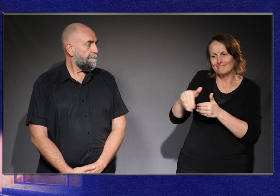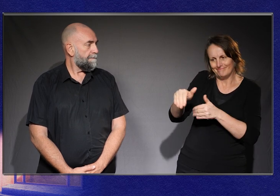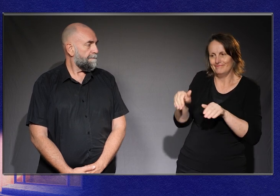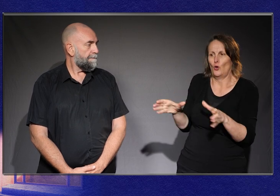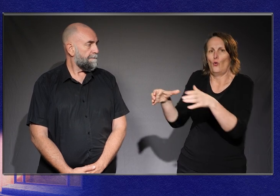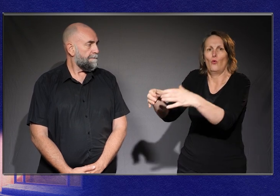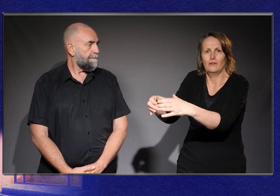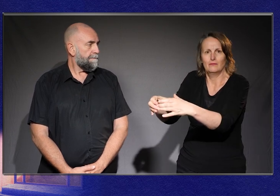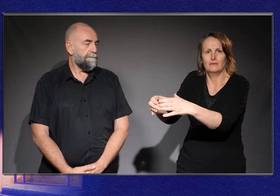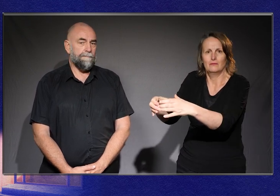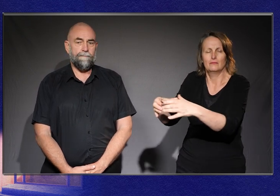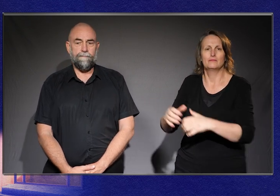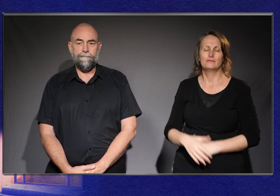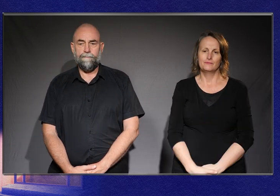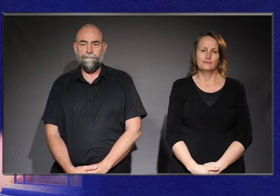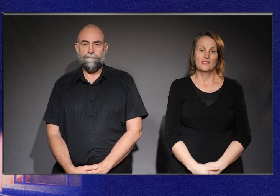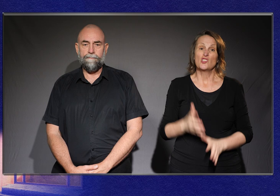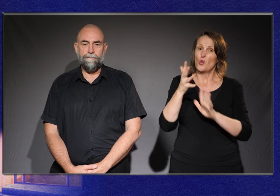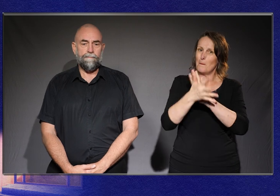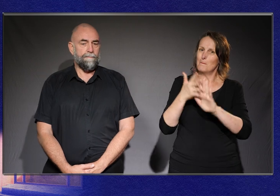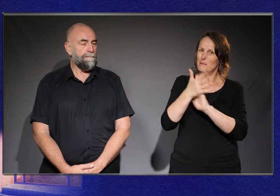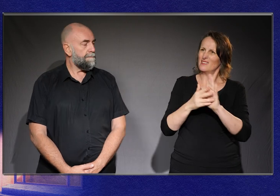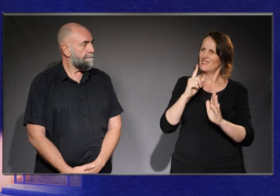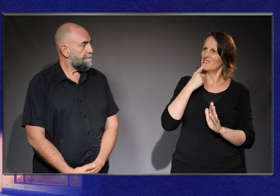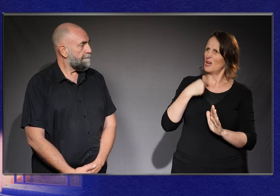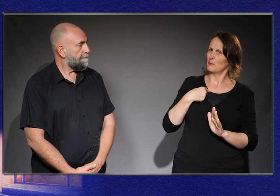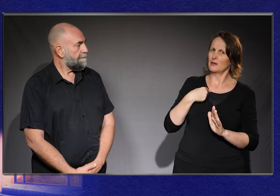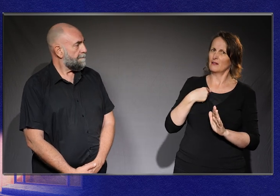Giving that message that rejection message, you are not worthy, you do not belong in the